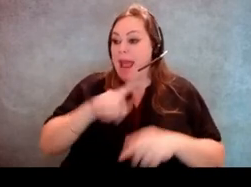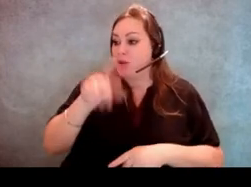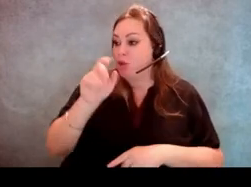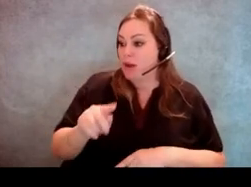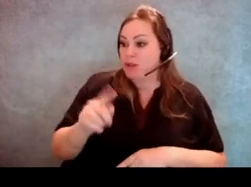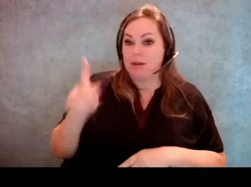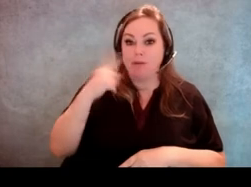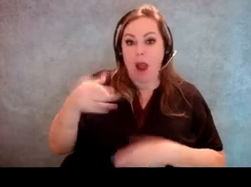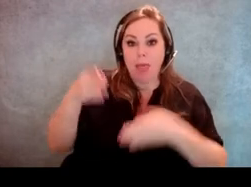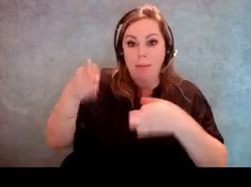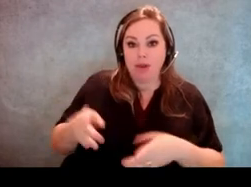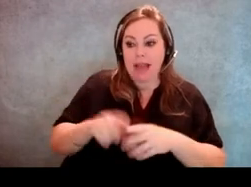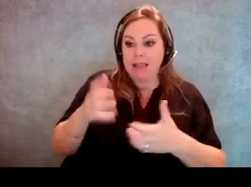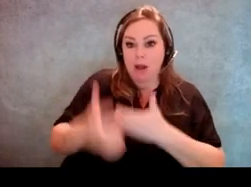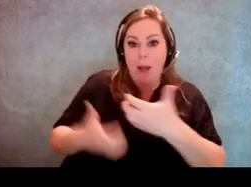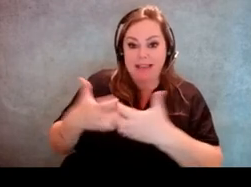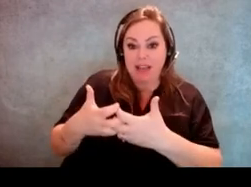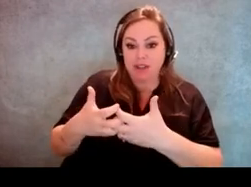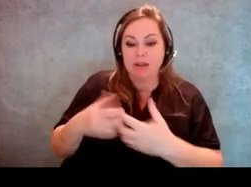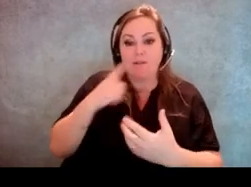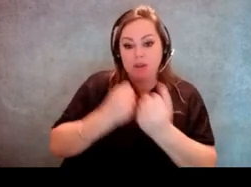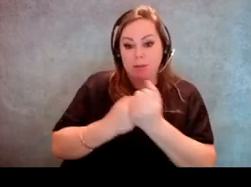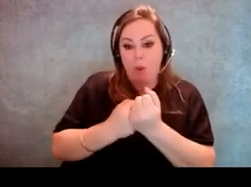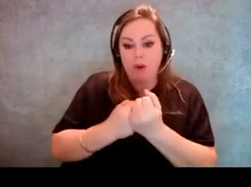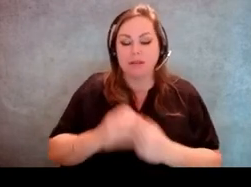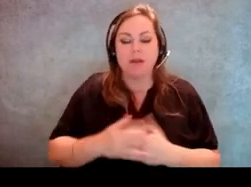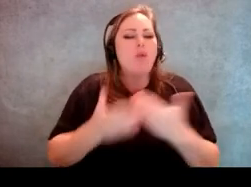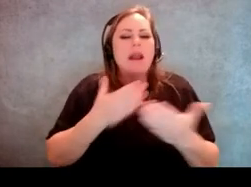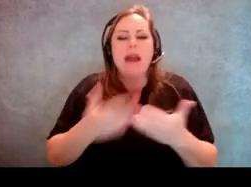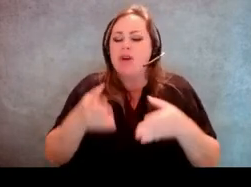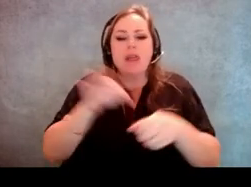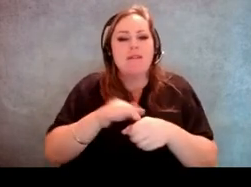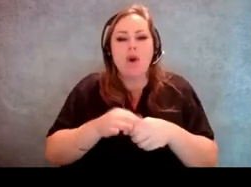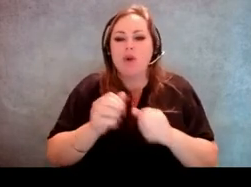as an accommodation to support them. It's whatever the voter with the disability